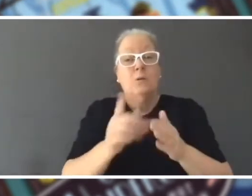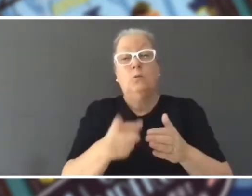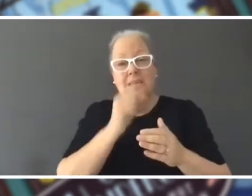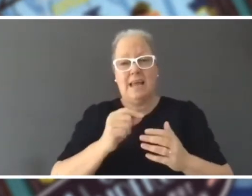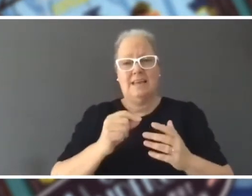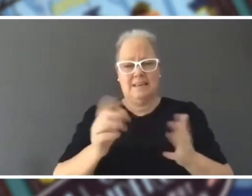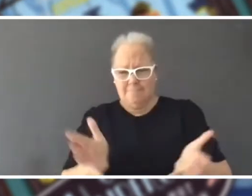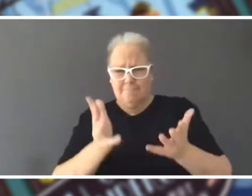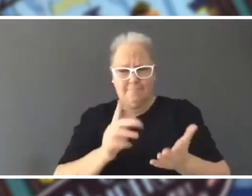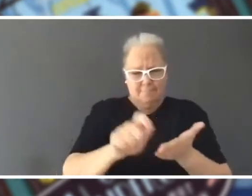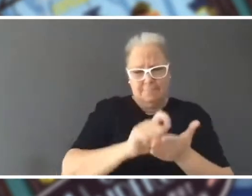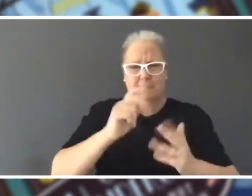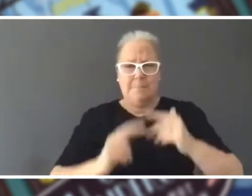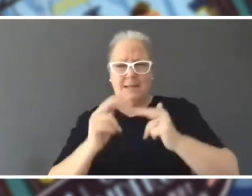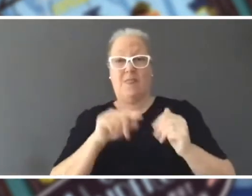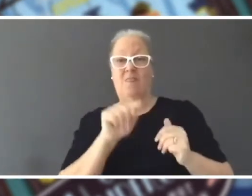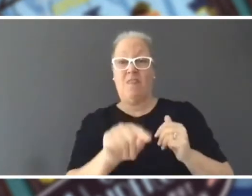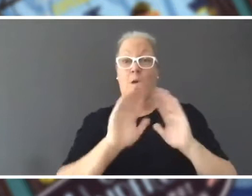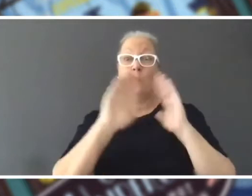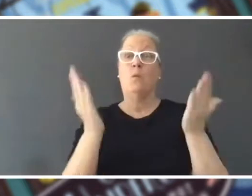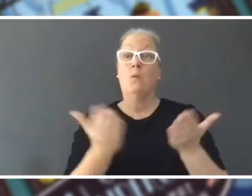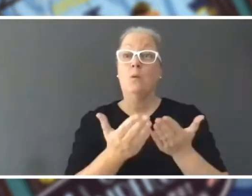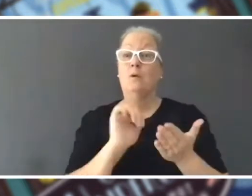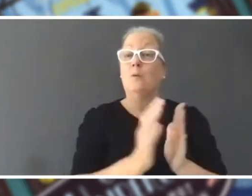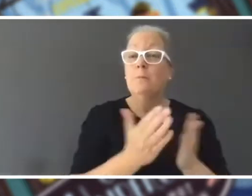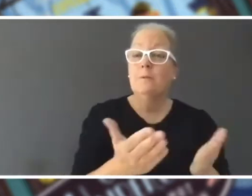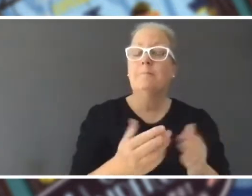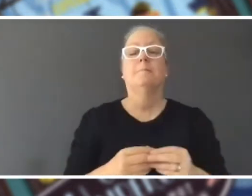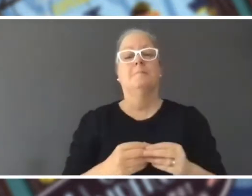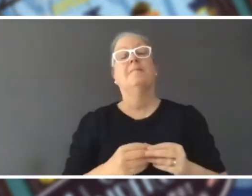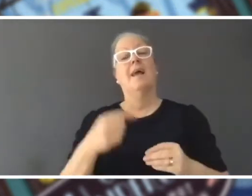Mat: Well, I start with, where my case, I started with a place where I grew up